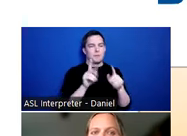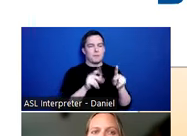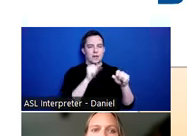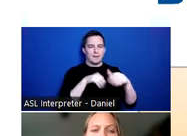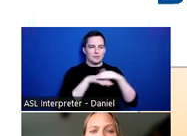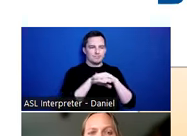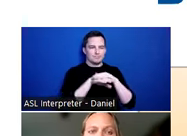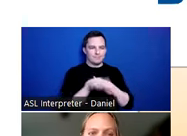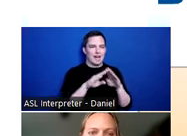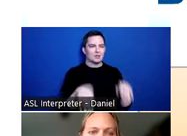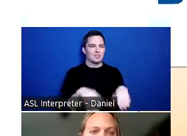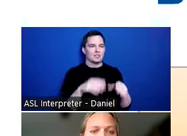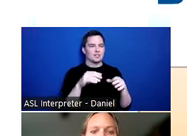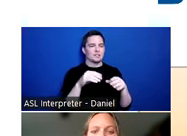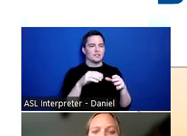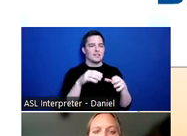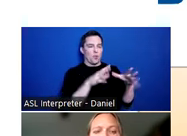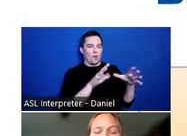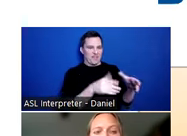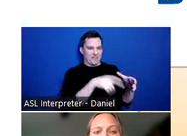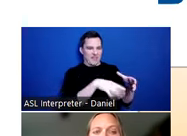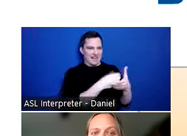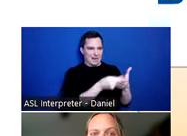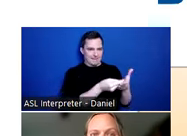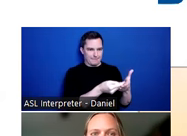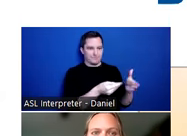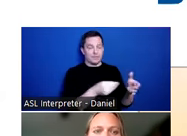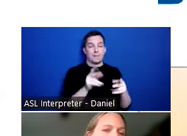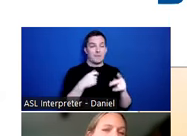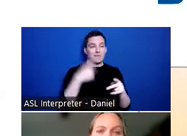need in the income that they have. And then people may have cognitive deficits. Again,